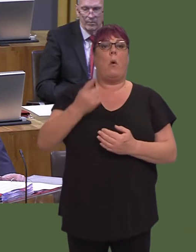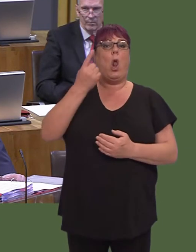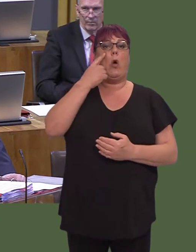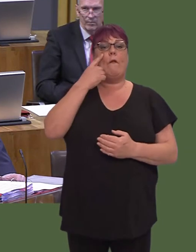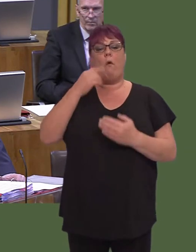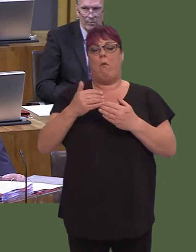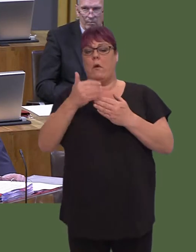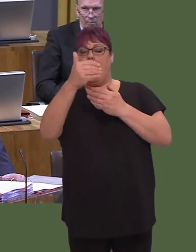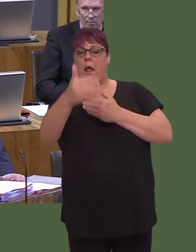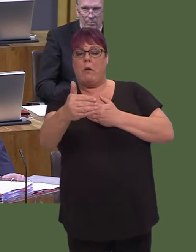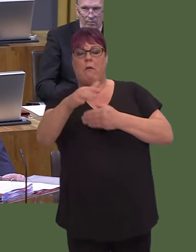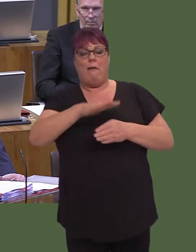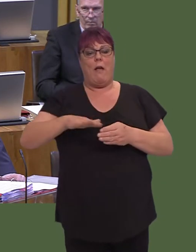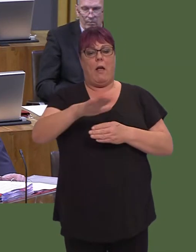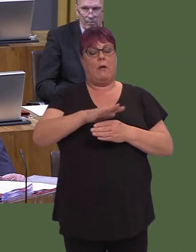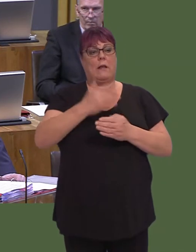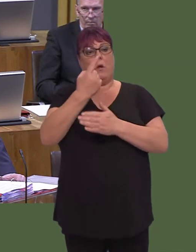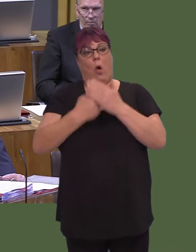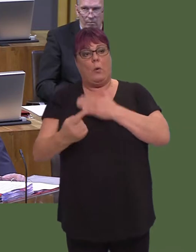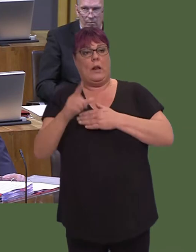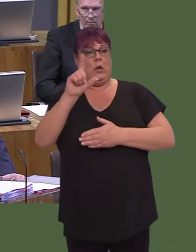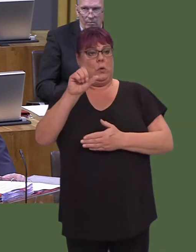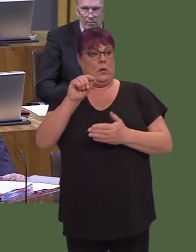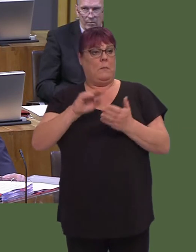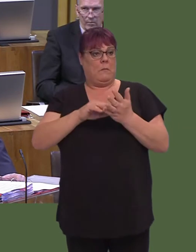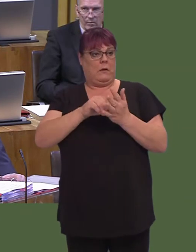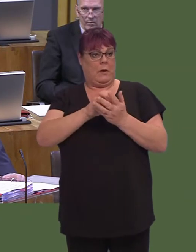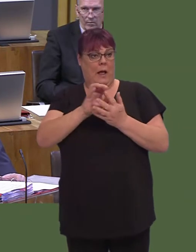the road safety and Safe Routes in Communities grants, and I can also inform him that Dr